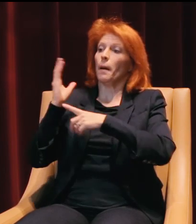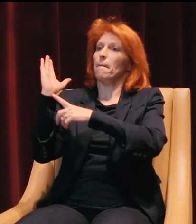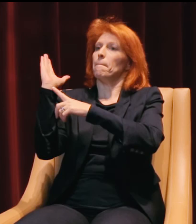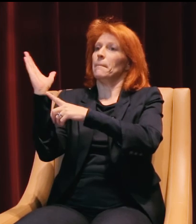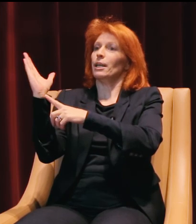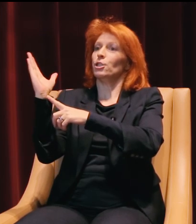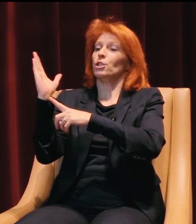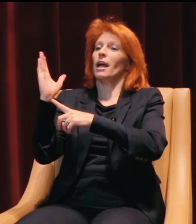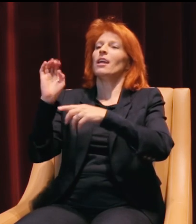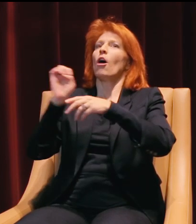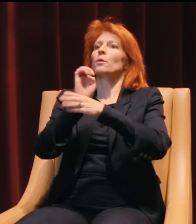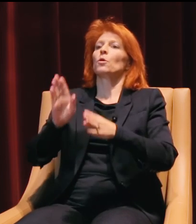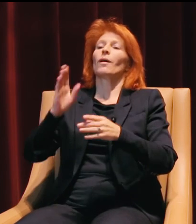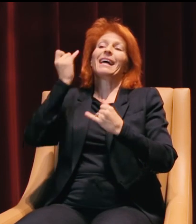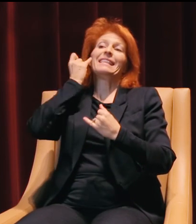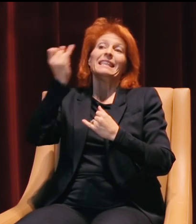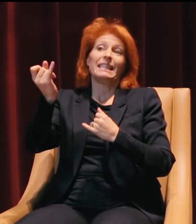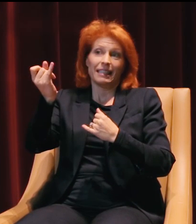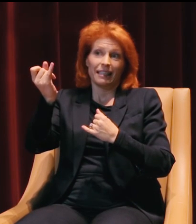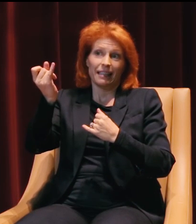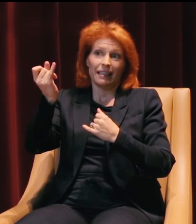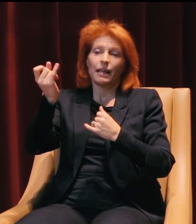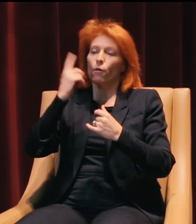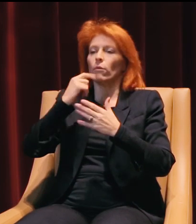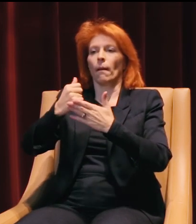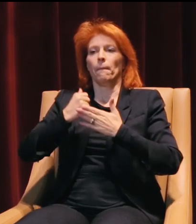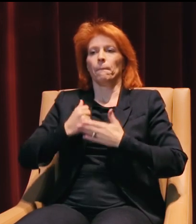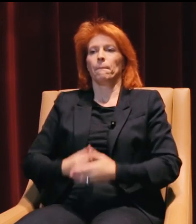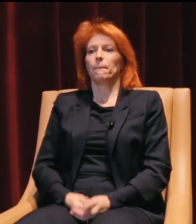an entrepreneurial idea, so that really helped us.